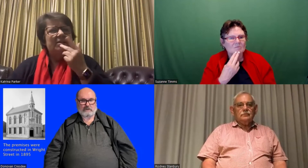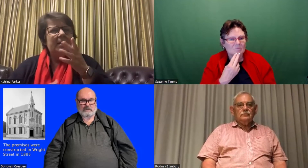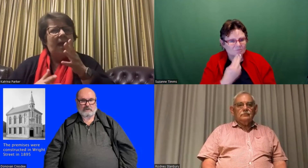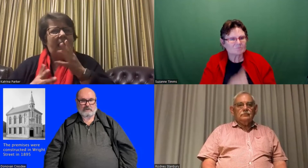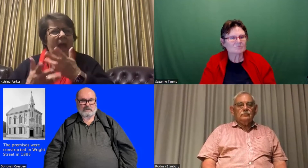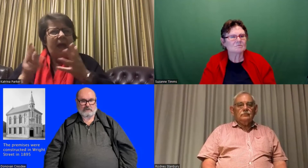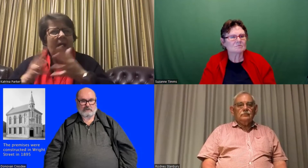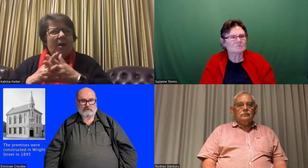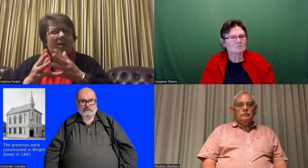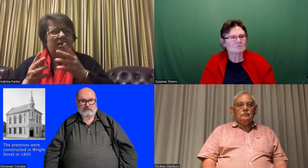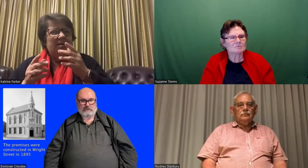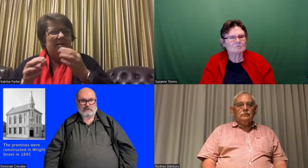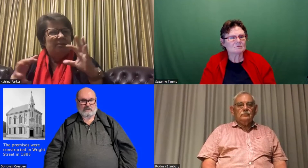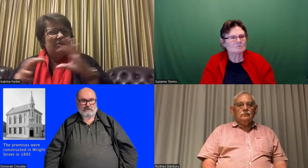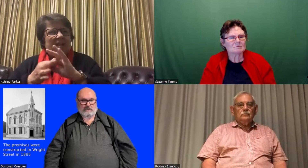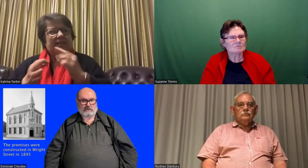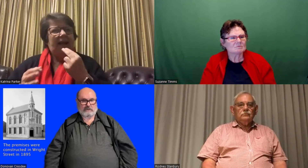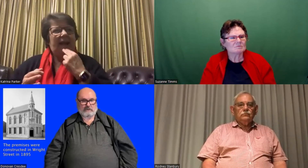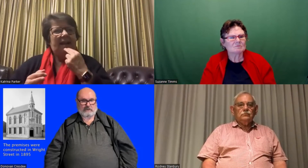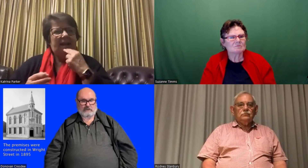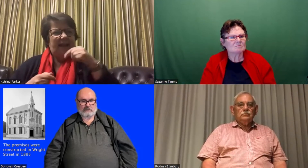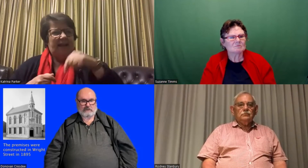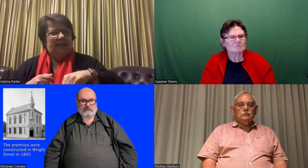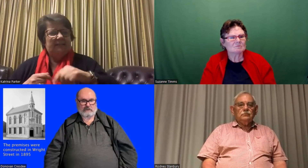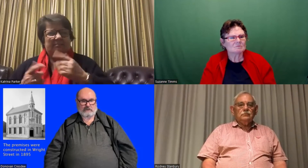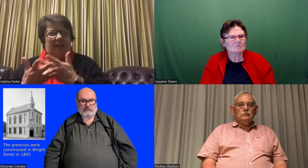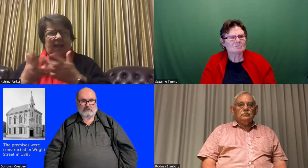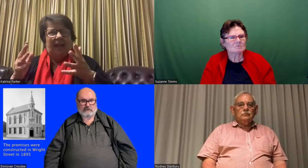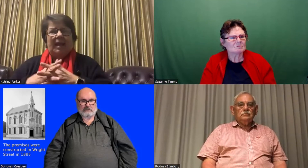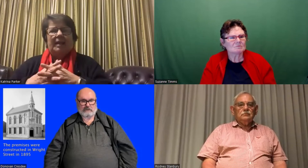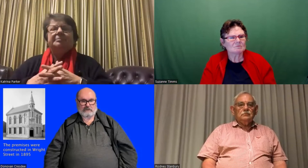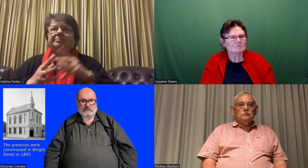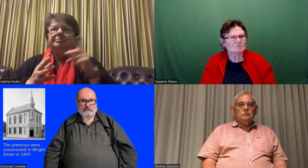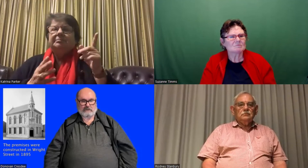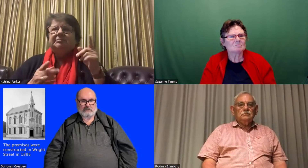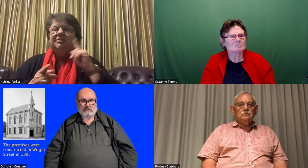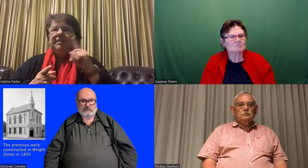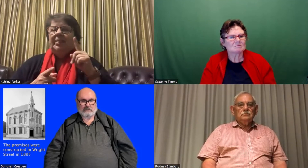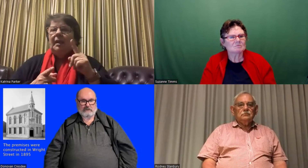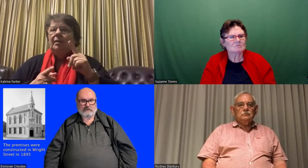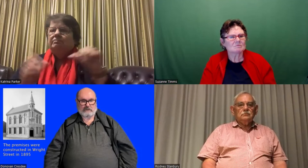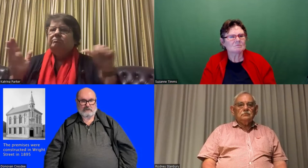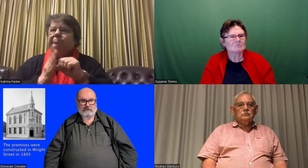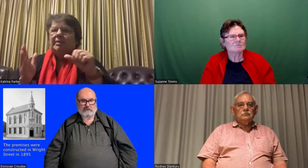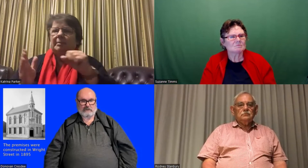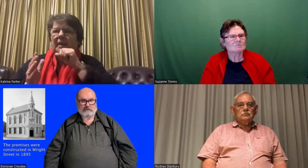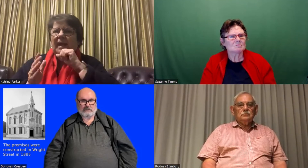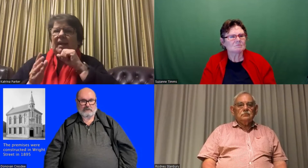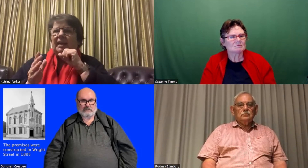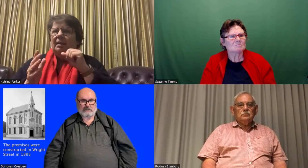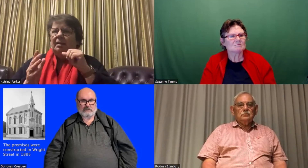and I asked okay why what's the relation between that sign and the new sign for Adelaide? and where